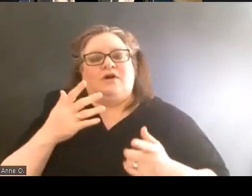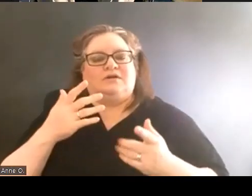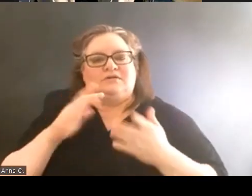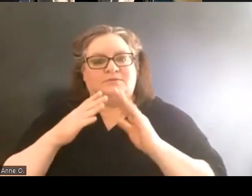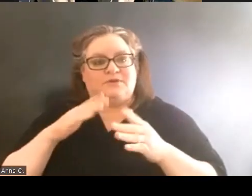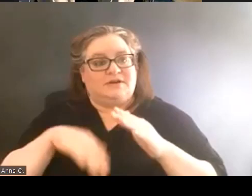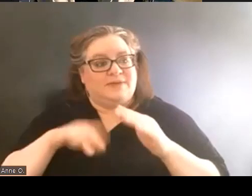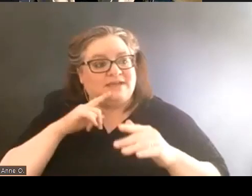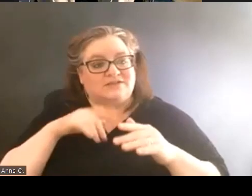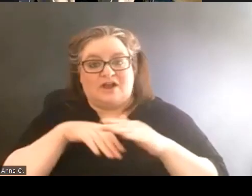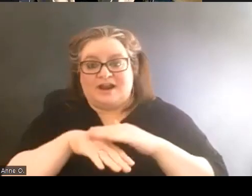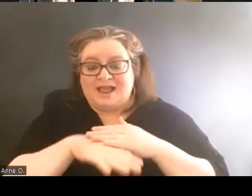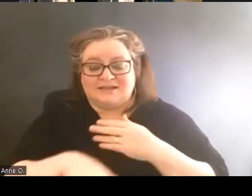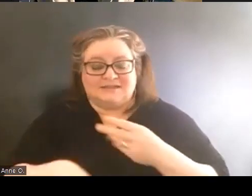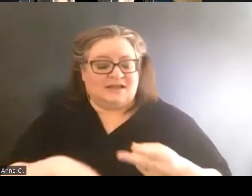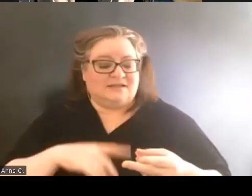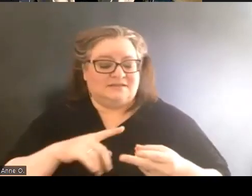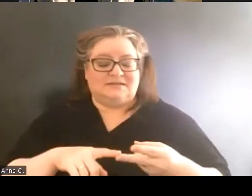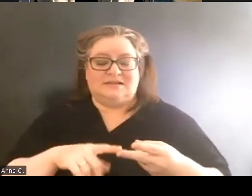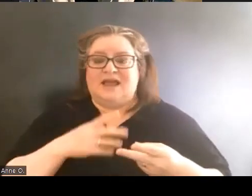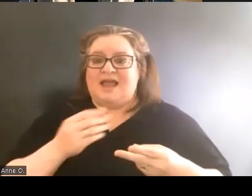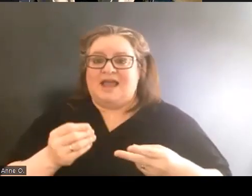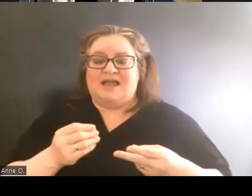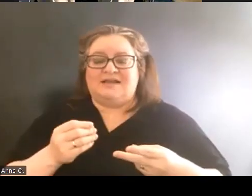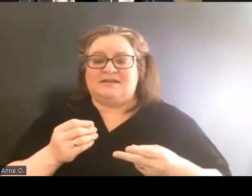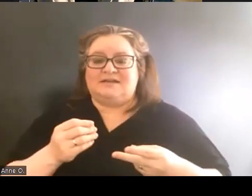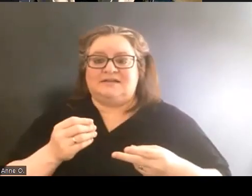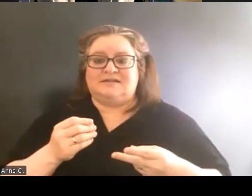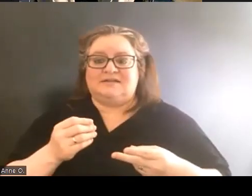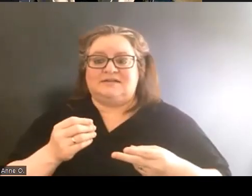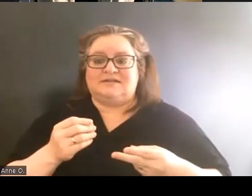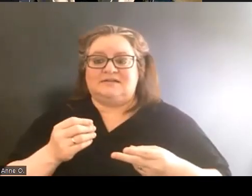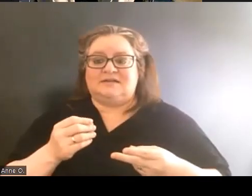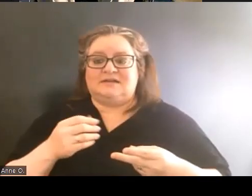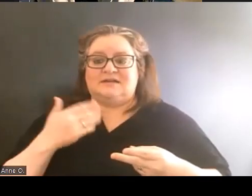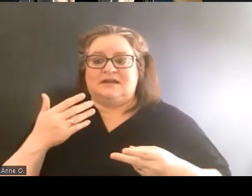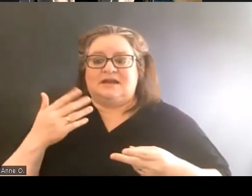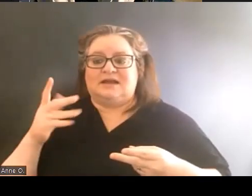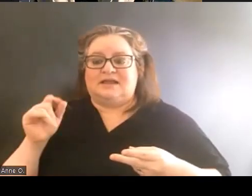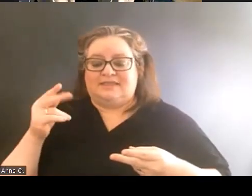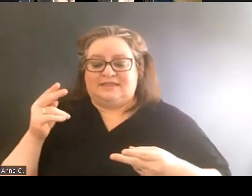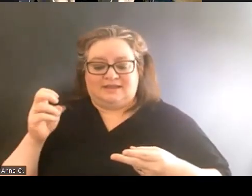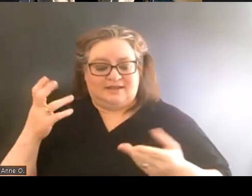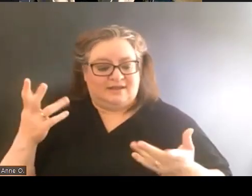and also on the size of the community.